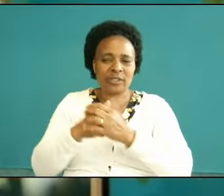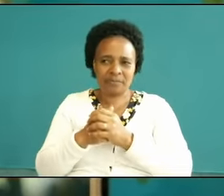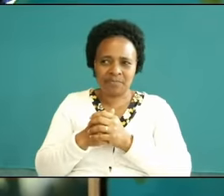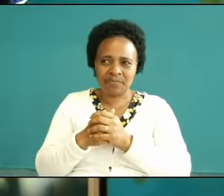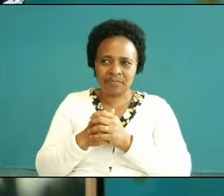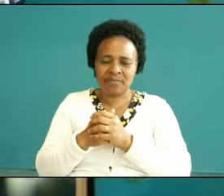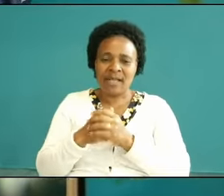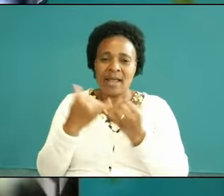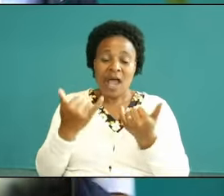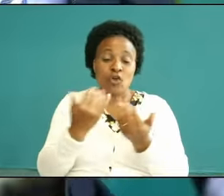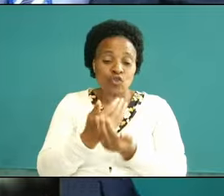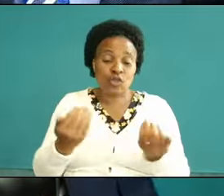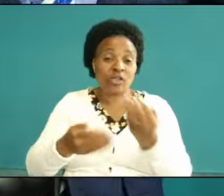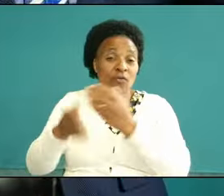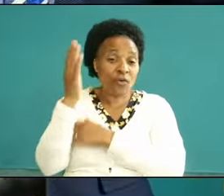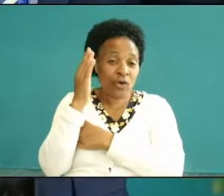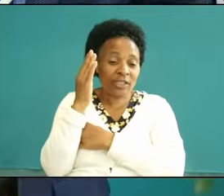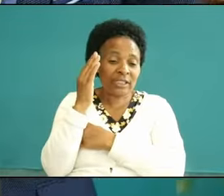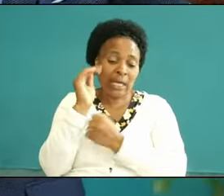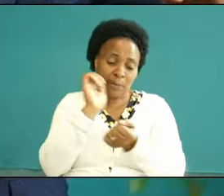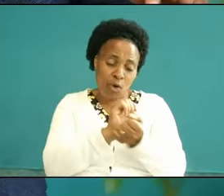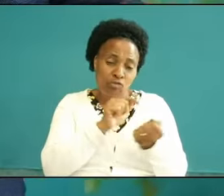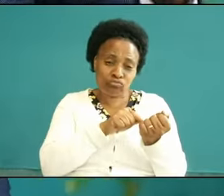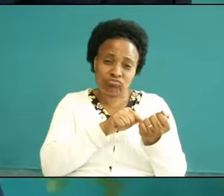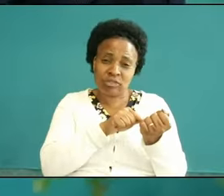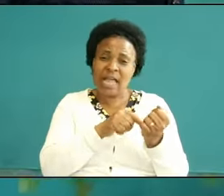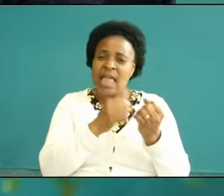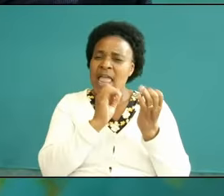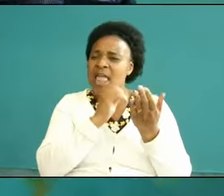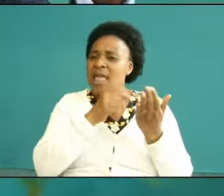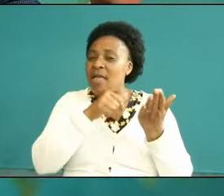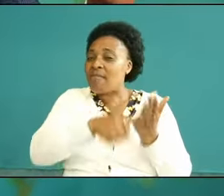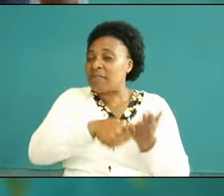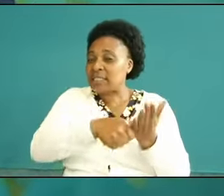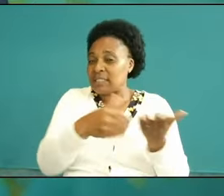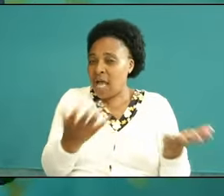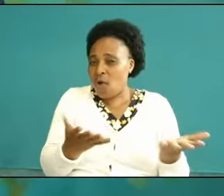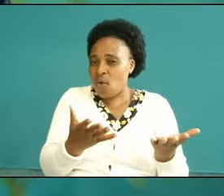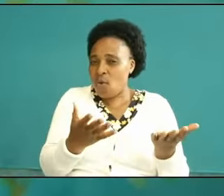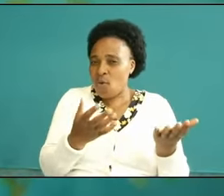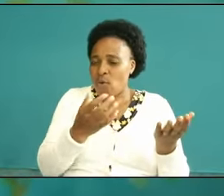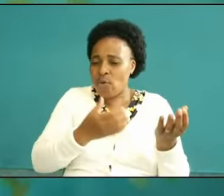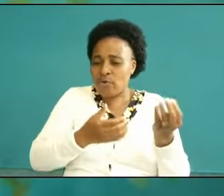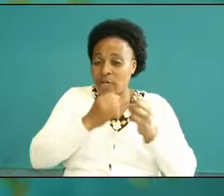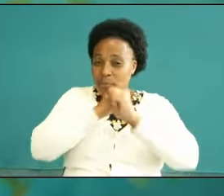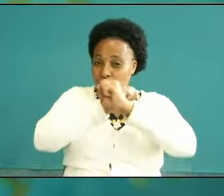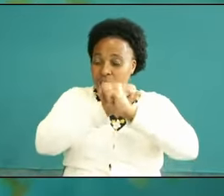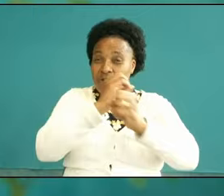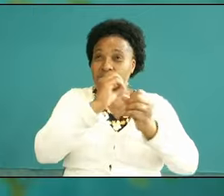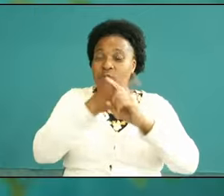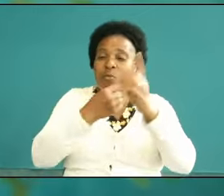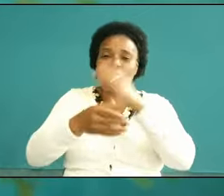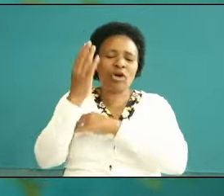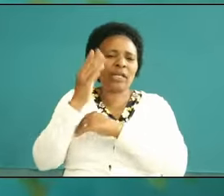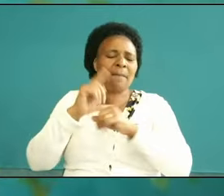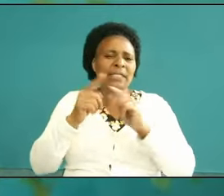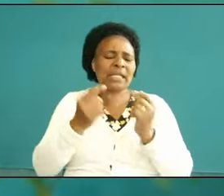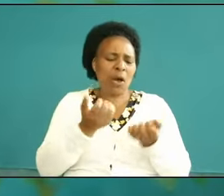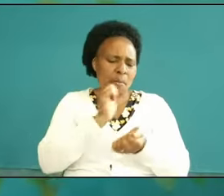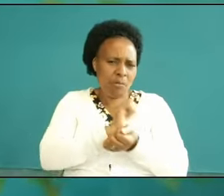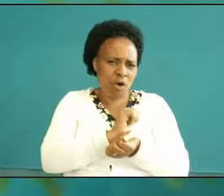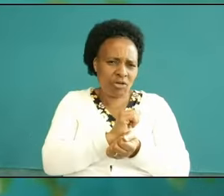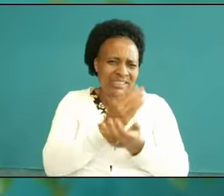discover Paul is not emphasizing on the armor of God Paul is emphasizing something special that